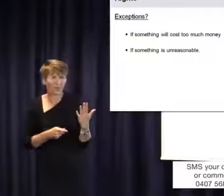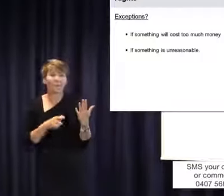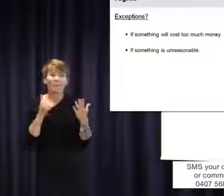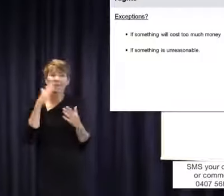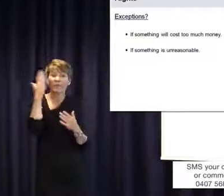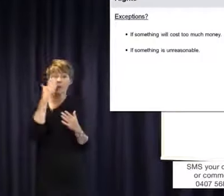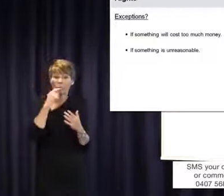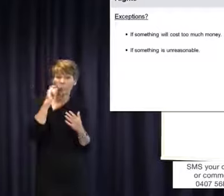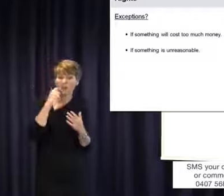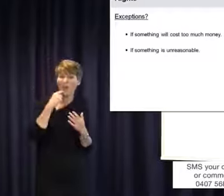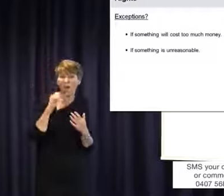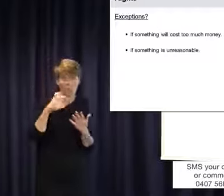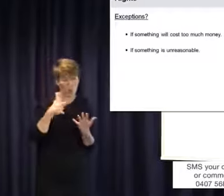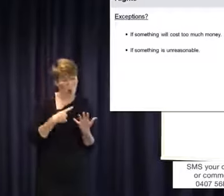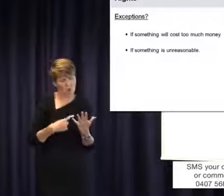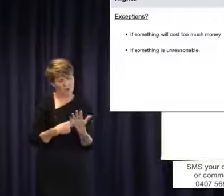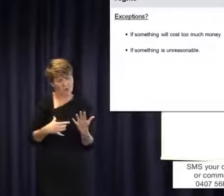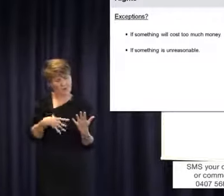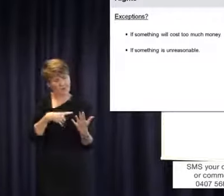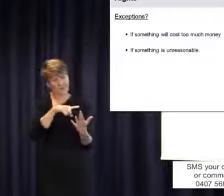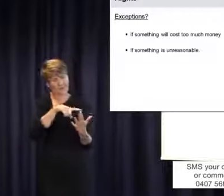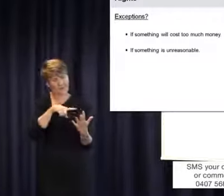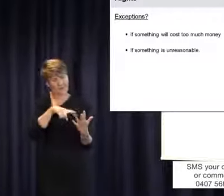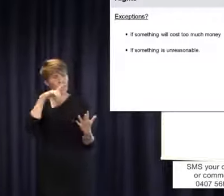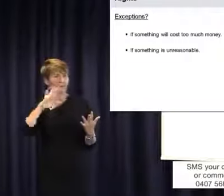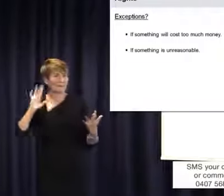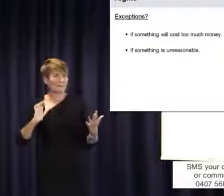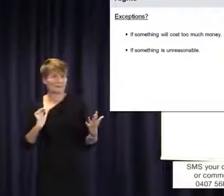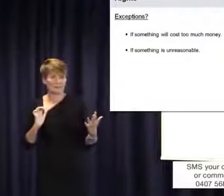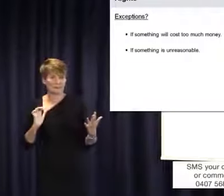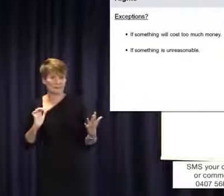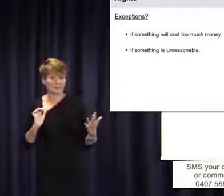probably you only need two of these things.' Usually these discussions don't always only